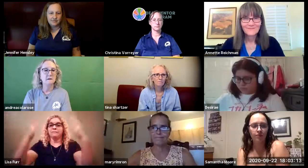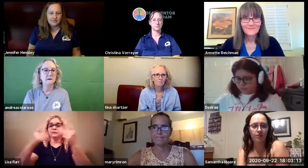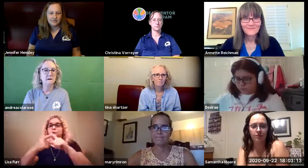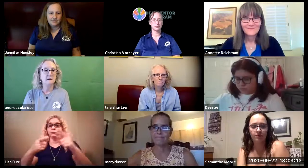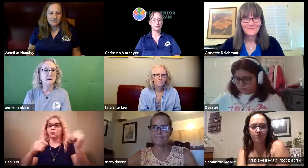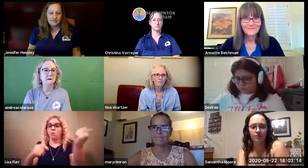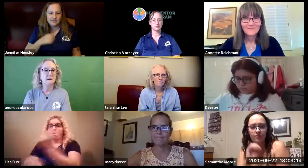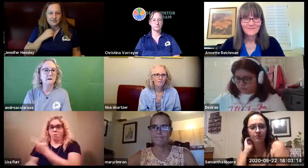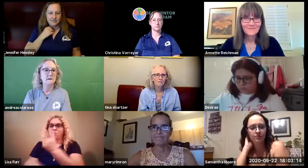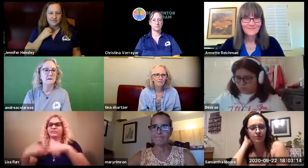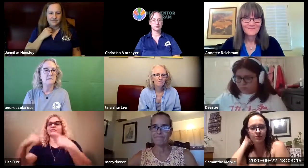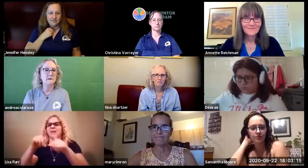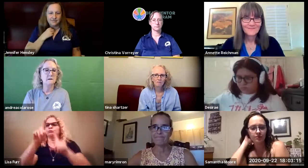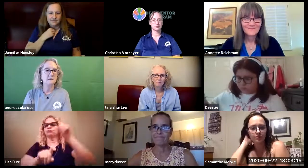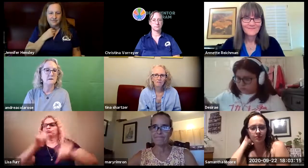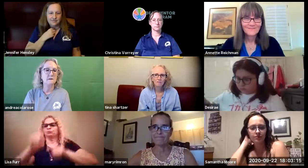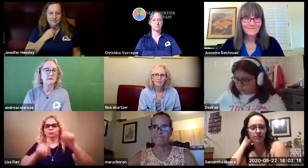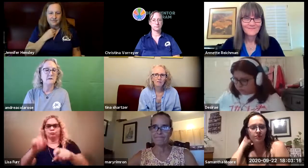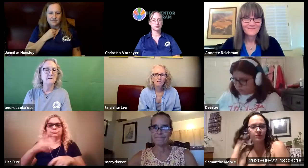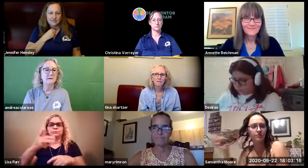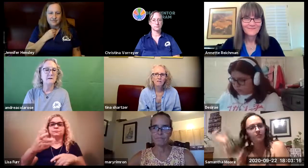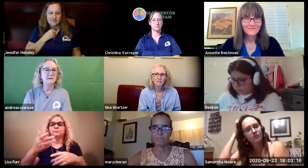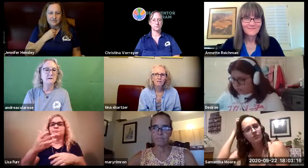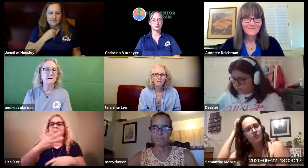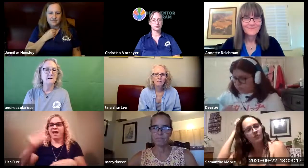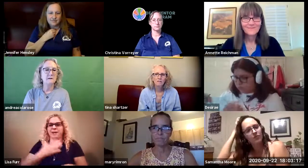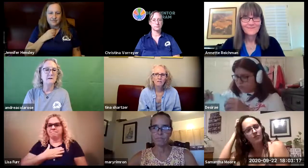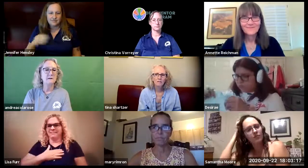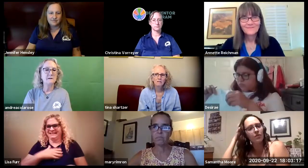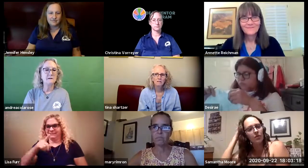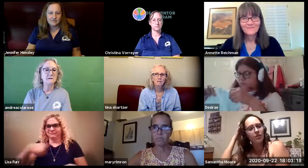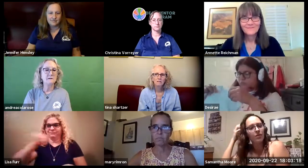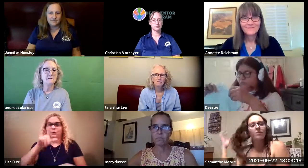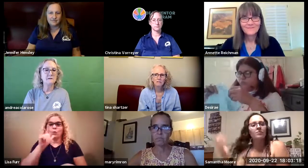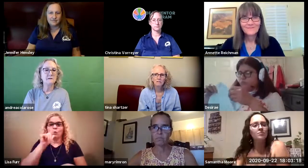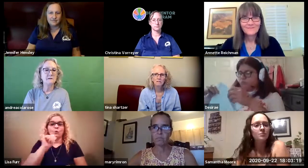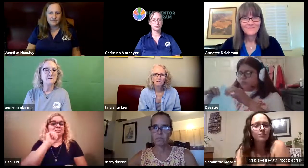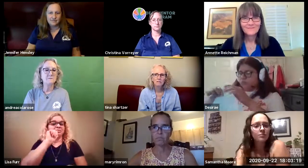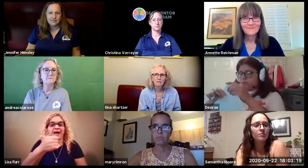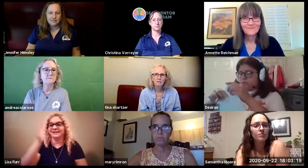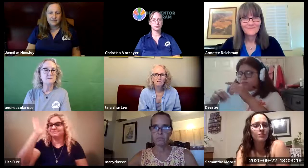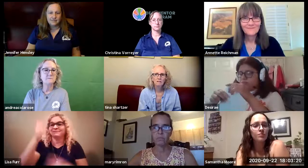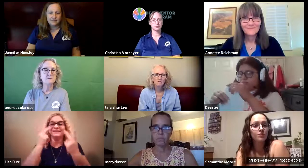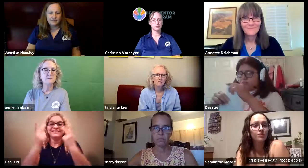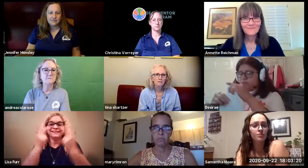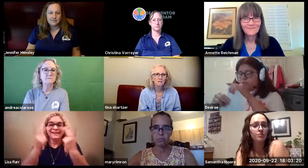at the end we will open it up and you can open your video or your audio at